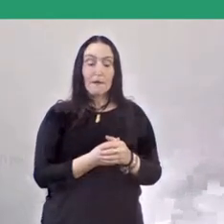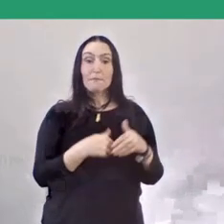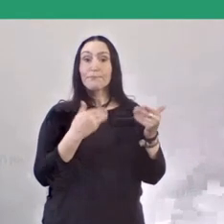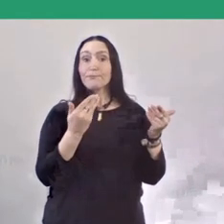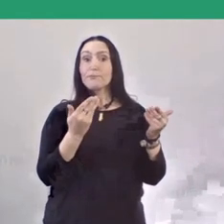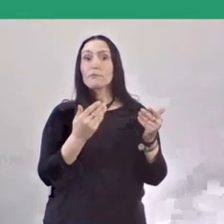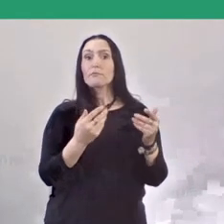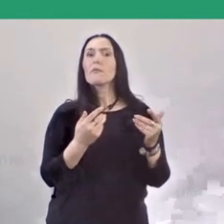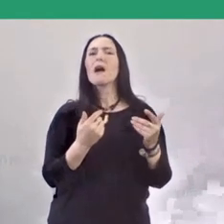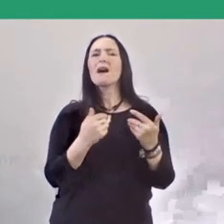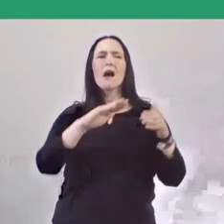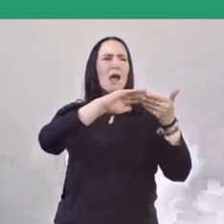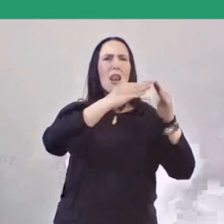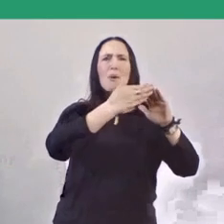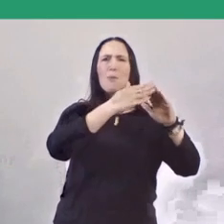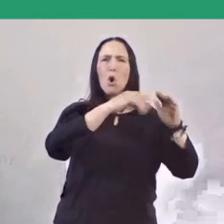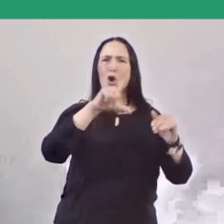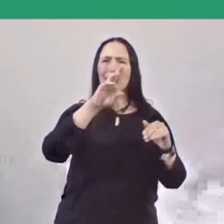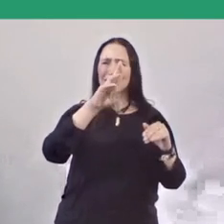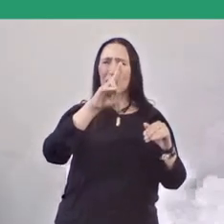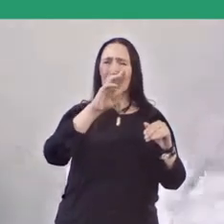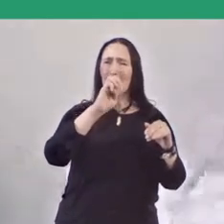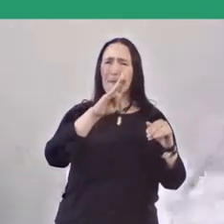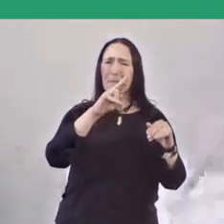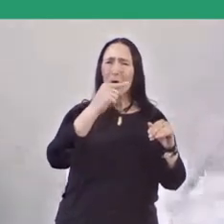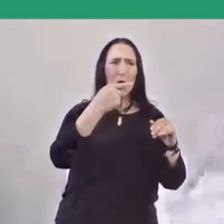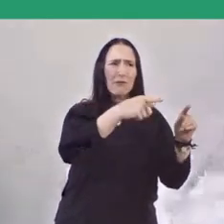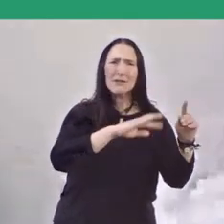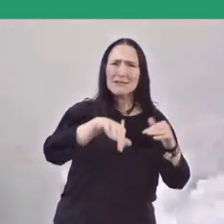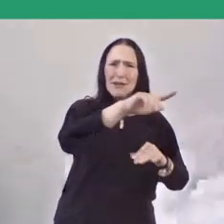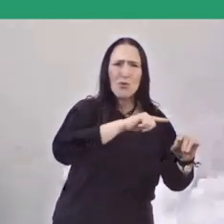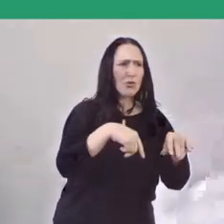of an effort in gathering collective memory and cultural resources,